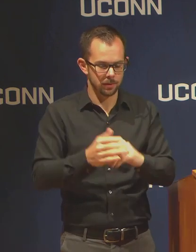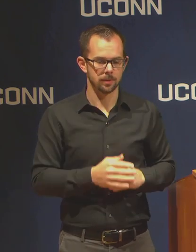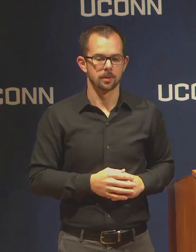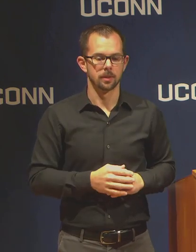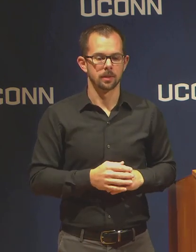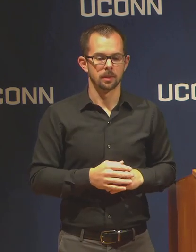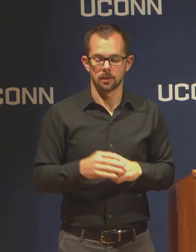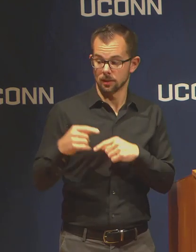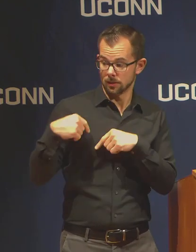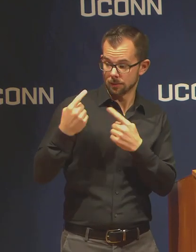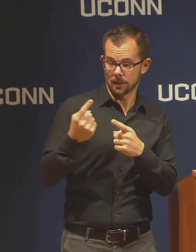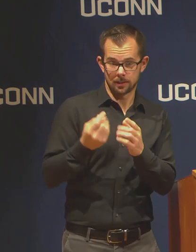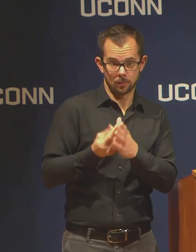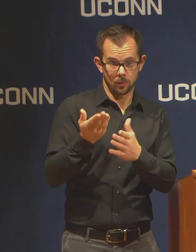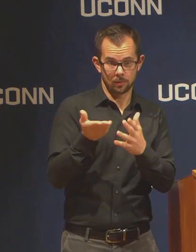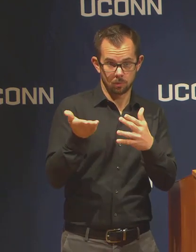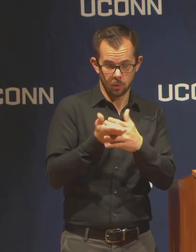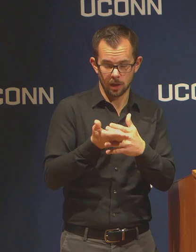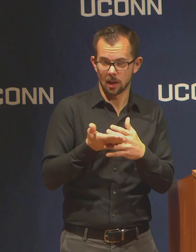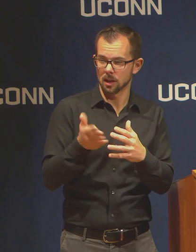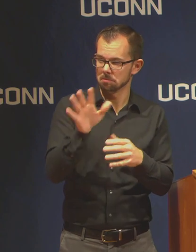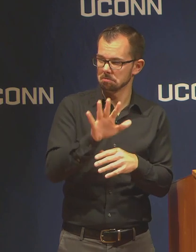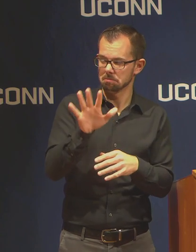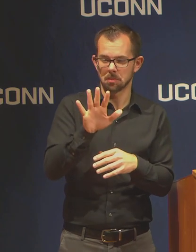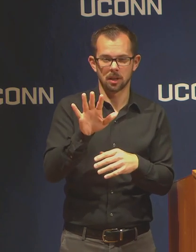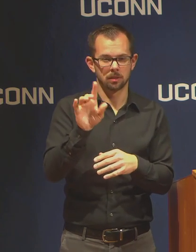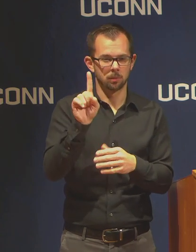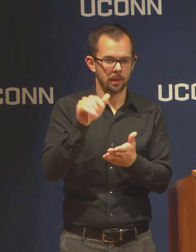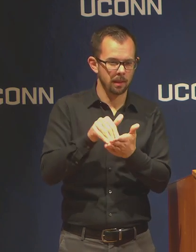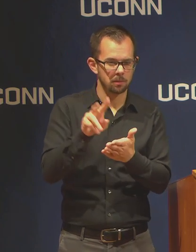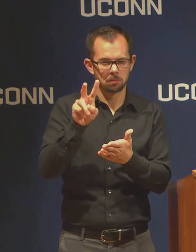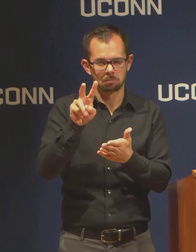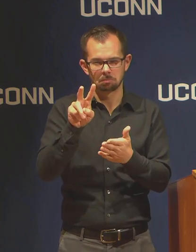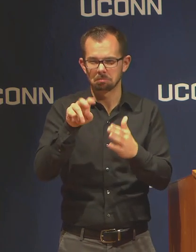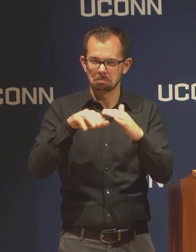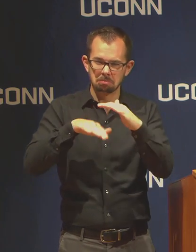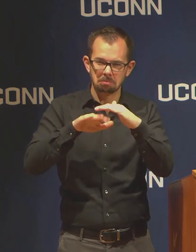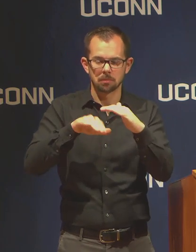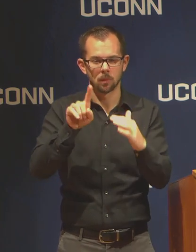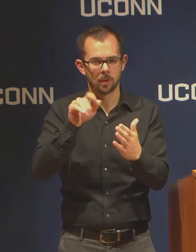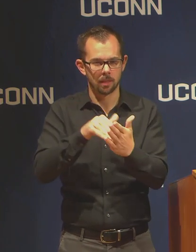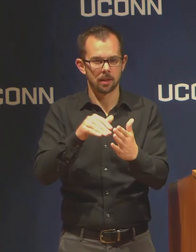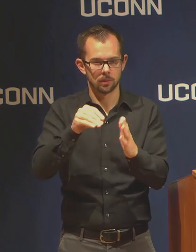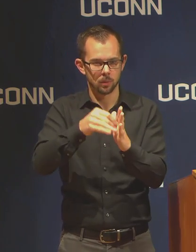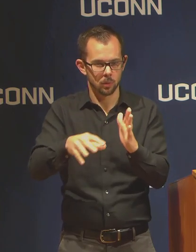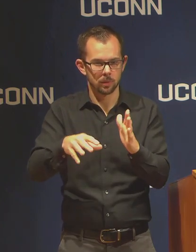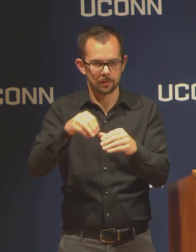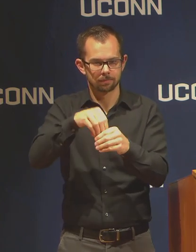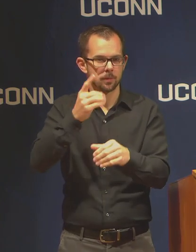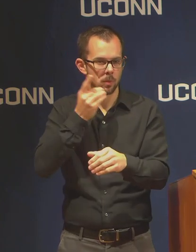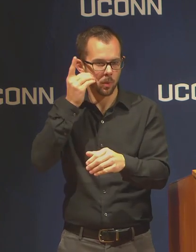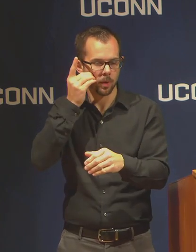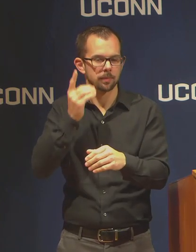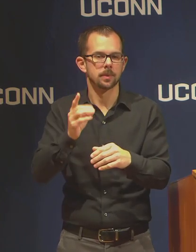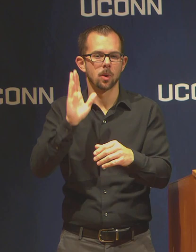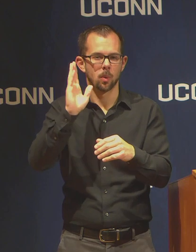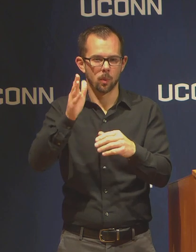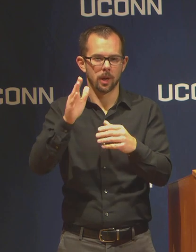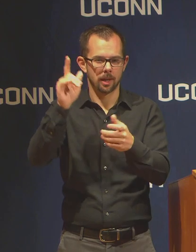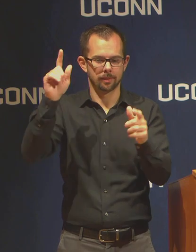a couple thousand students in the dorms, and we'll be reducing that to 1,000+ over the coming weeks.